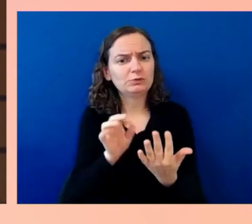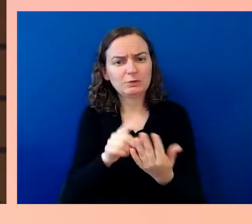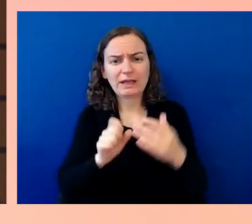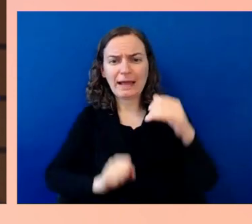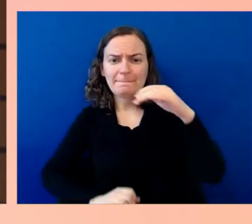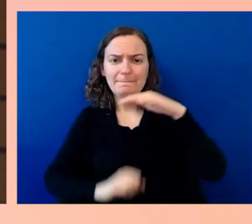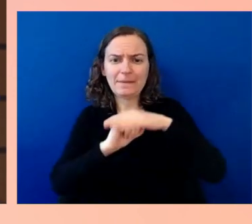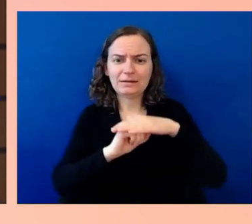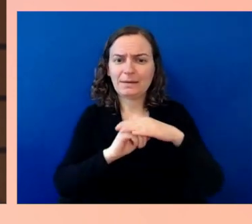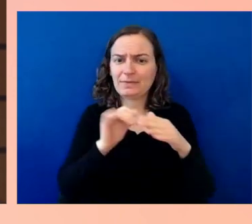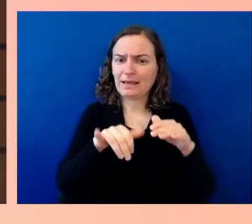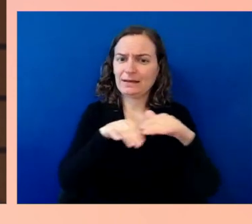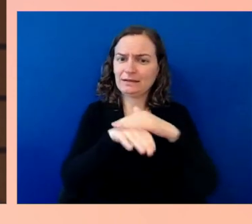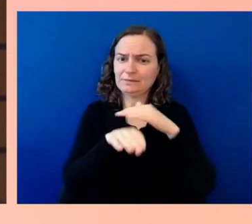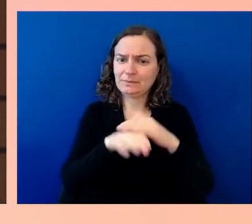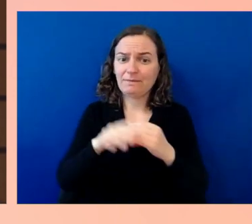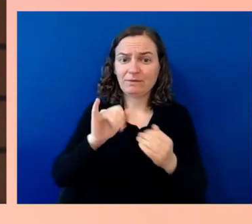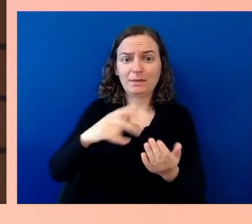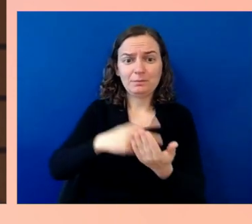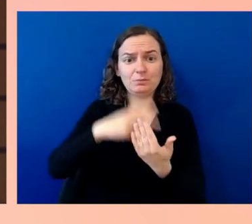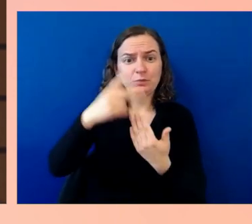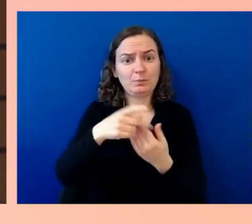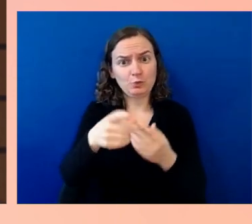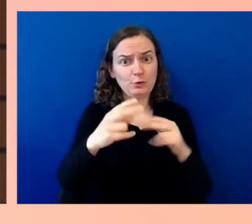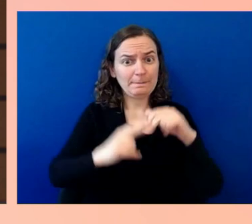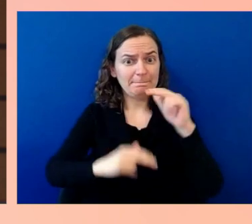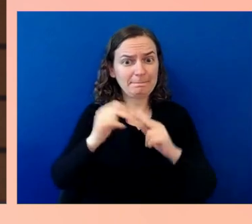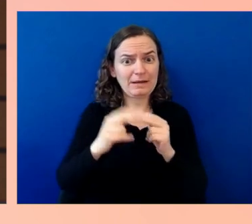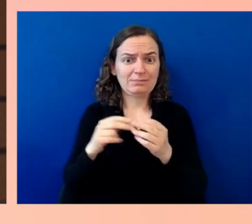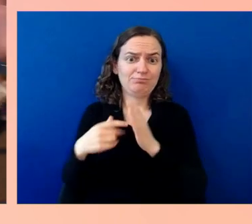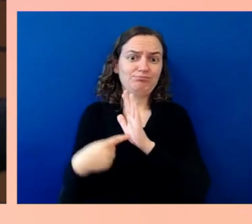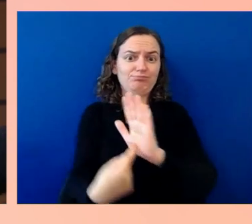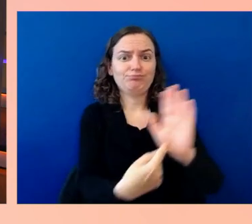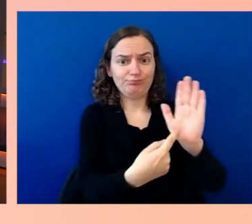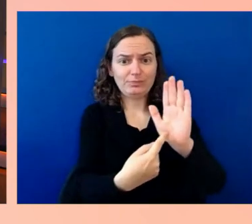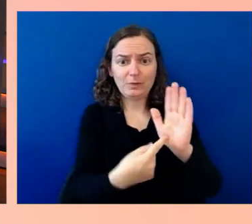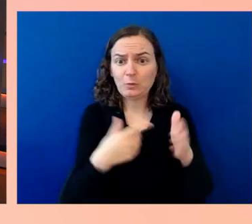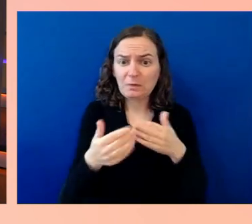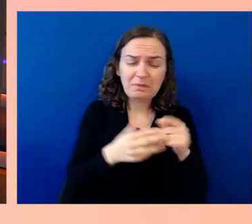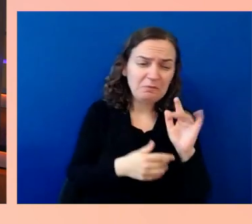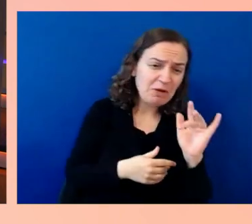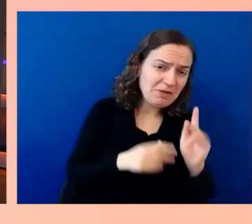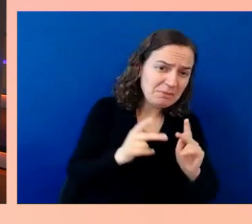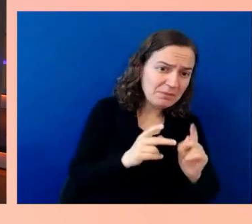that you're building and pursuing, whether it's 25 people in a room, or it's 2,000 people in a ballroom.